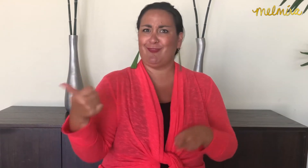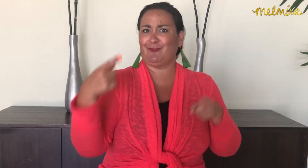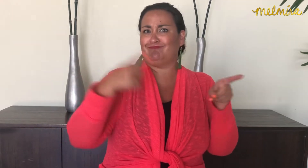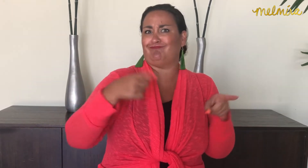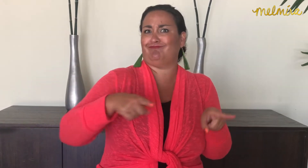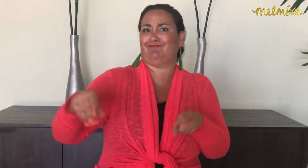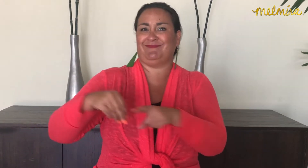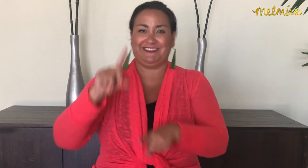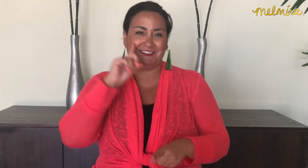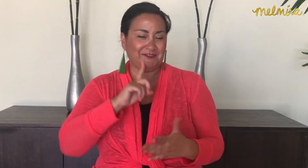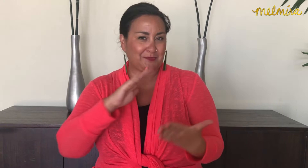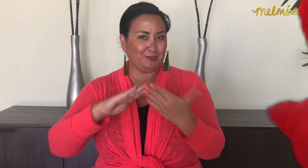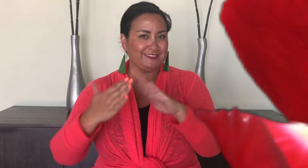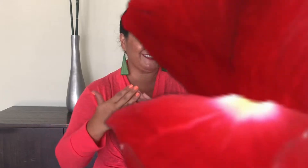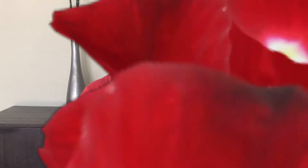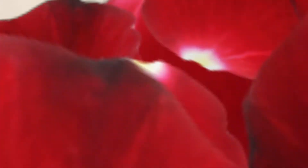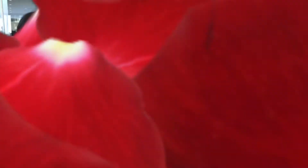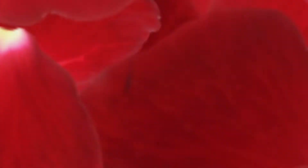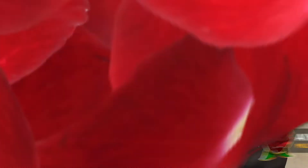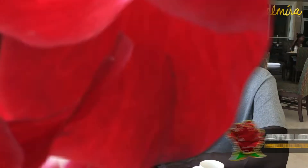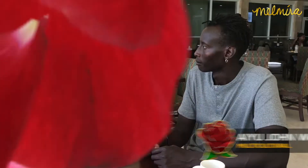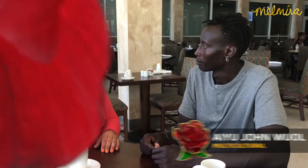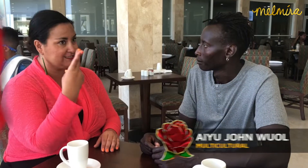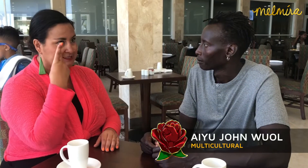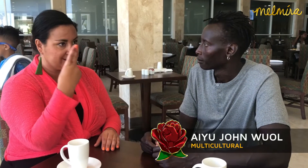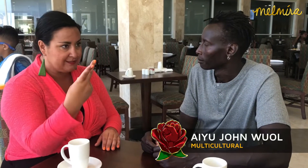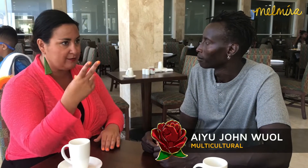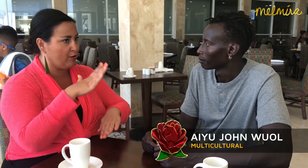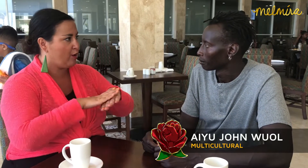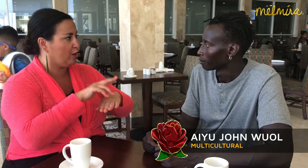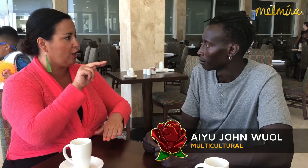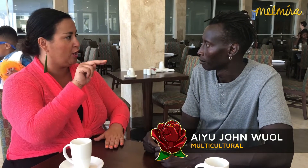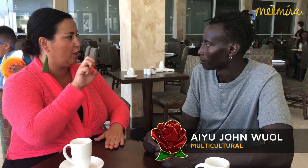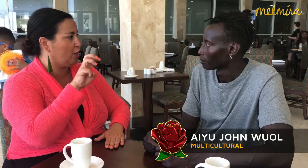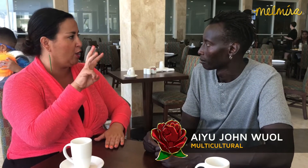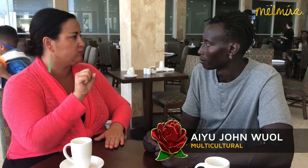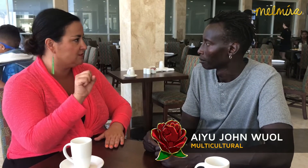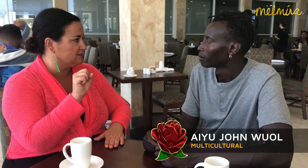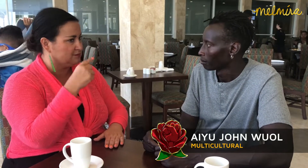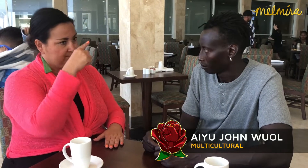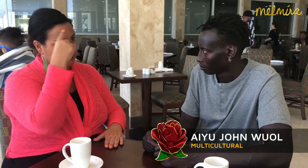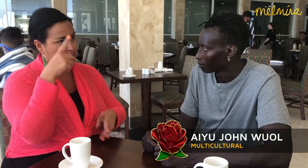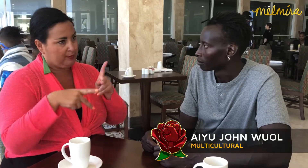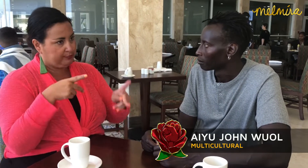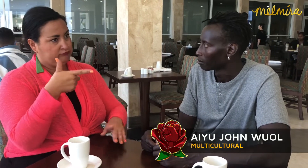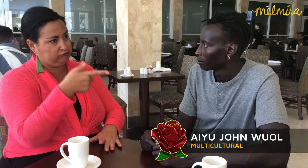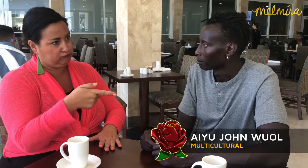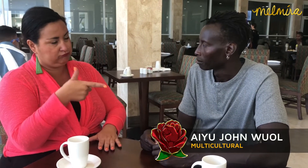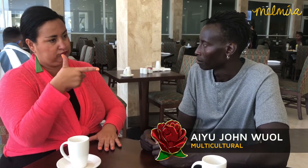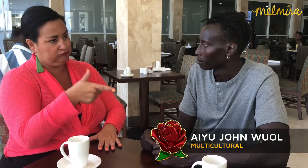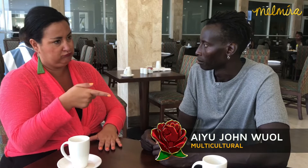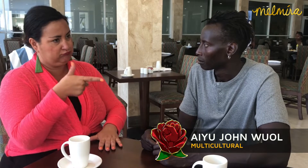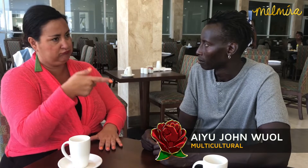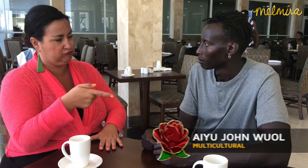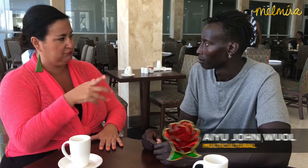regarding the deaf community. You've seen on the news that black people are being shot